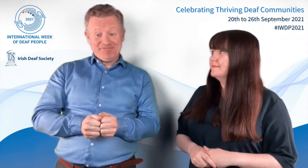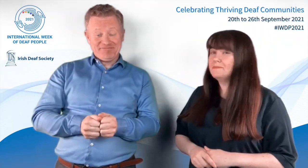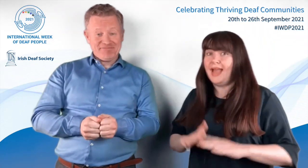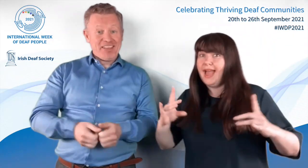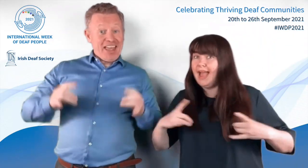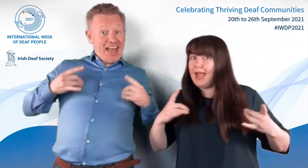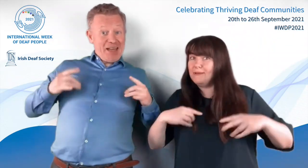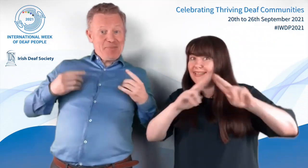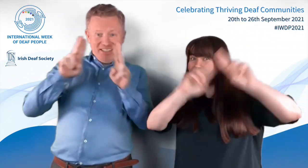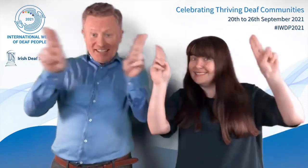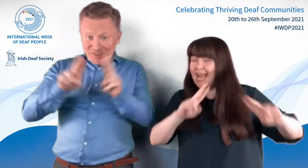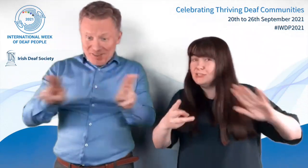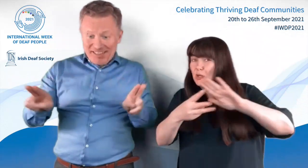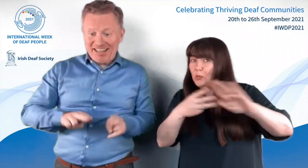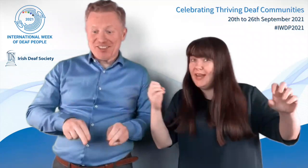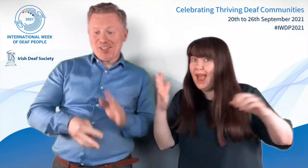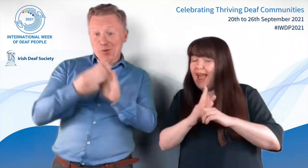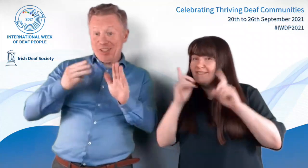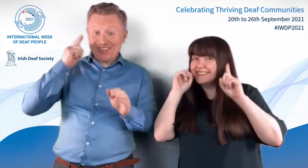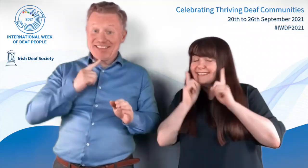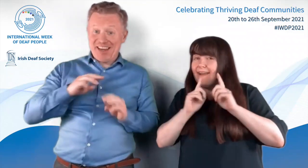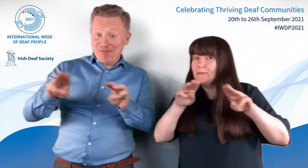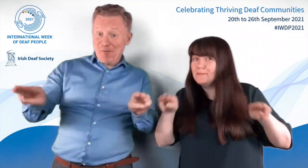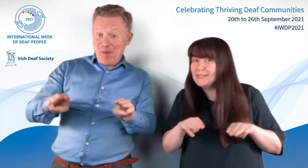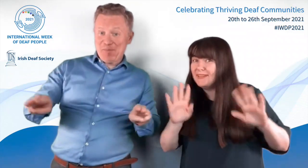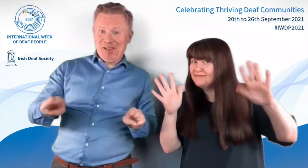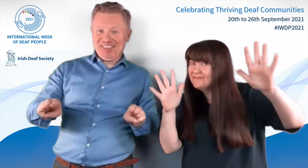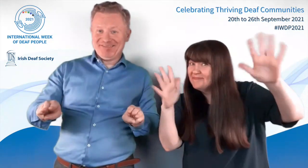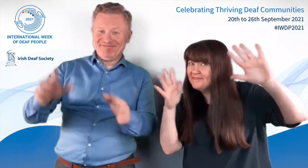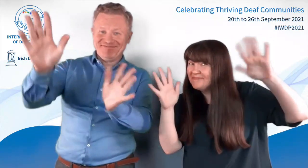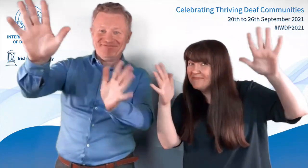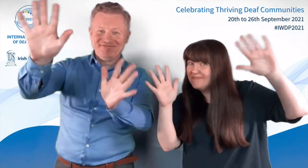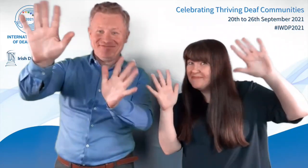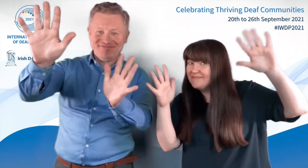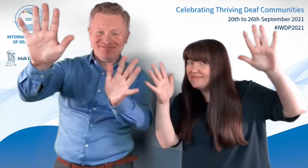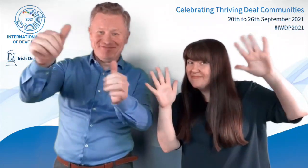[Both]: Happy International Week of Deaf People!